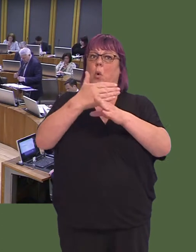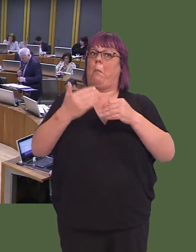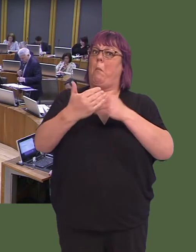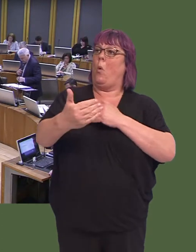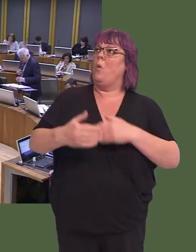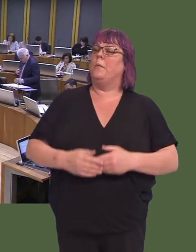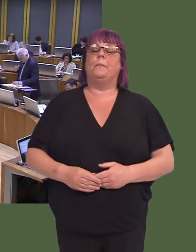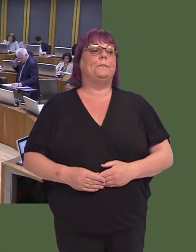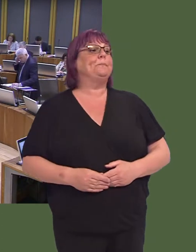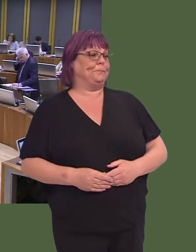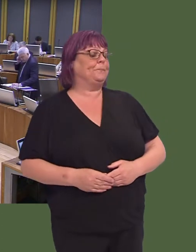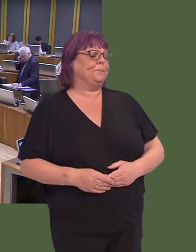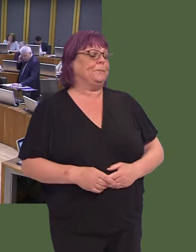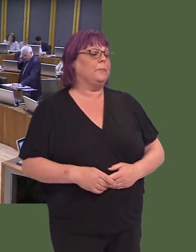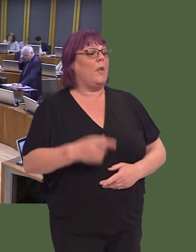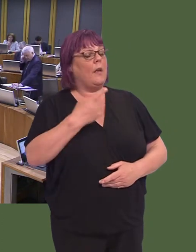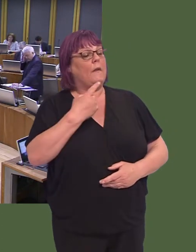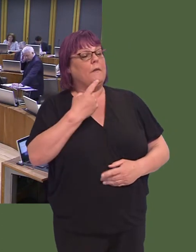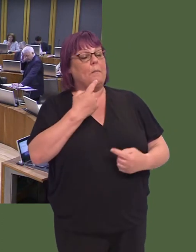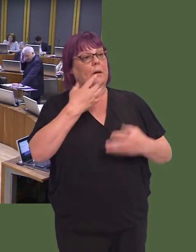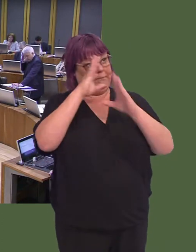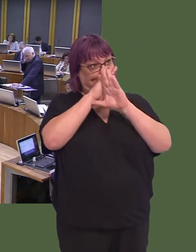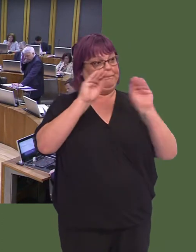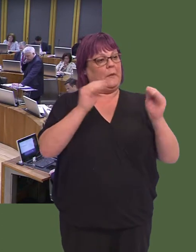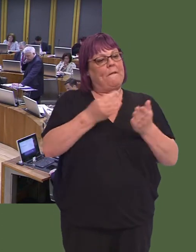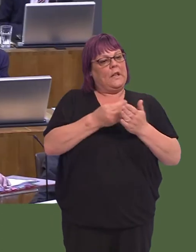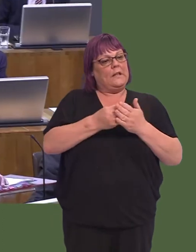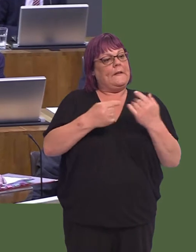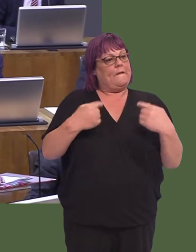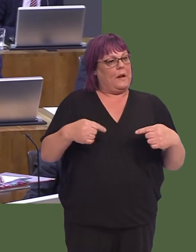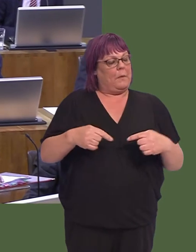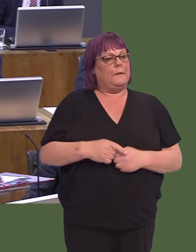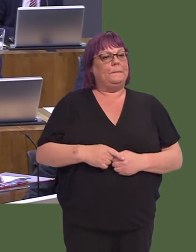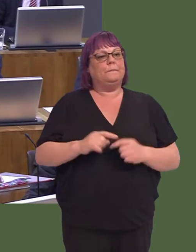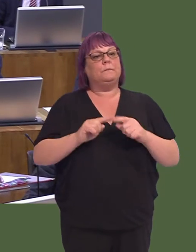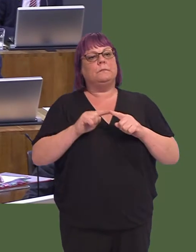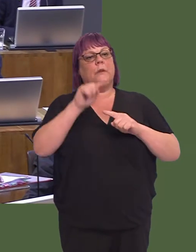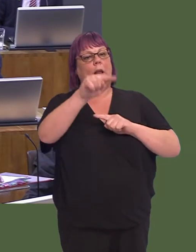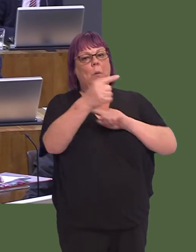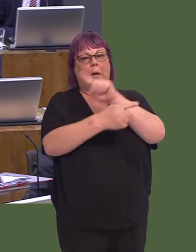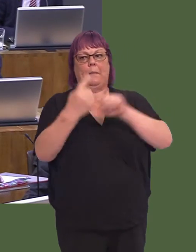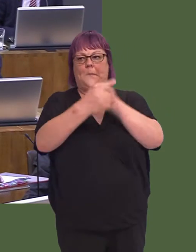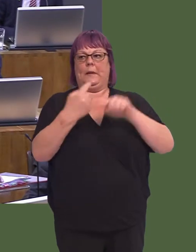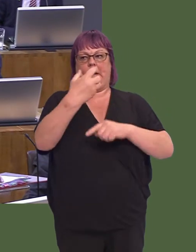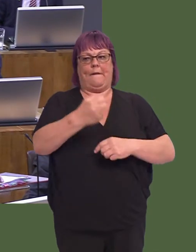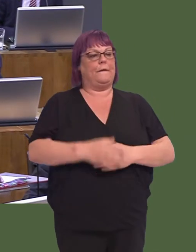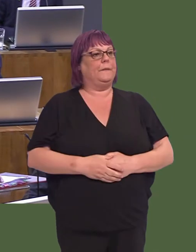Carwyn Jones AM: I mentioned the funding thatís available and I mentioned the meeting that will take place next week.